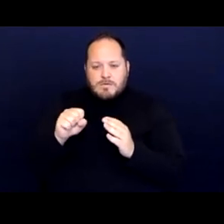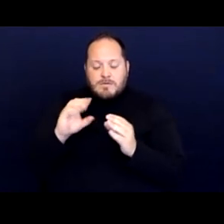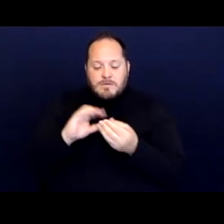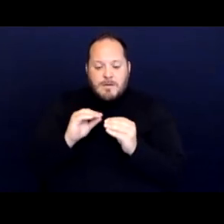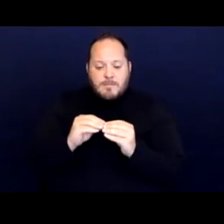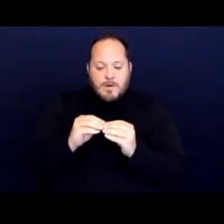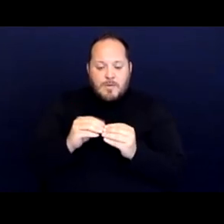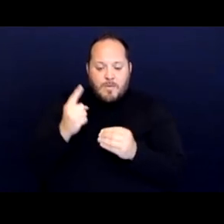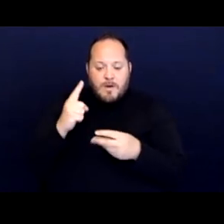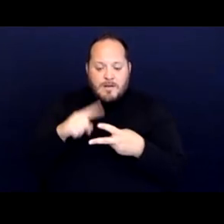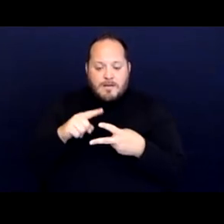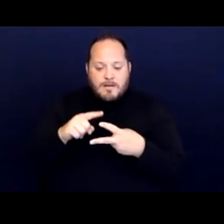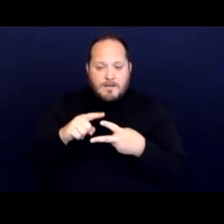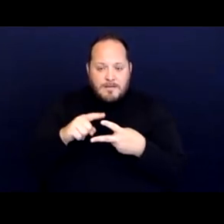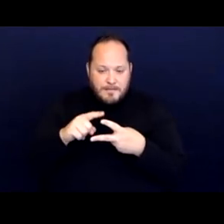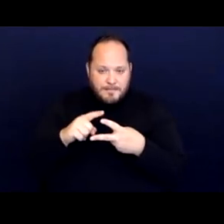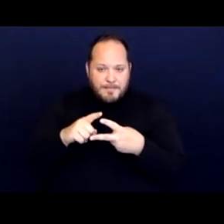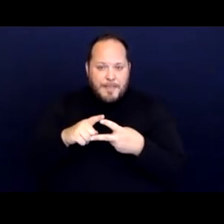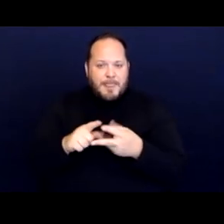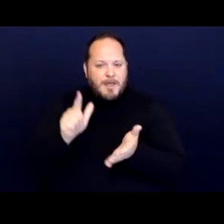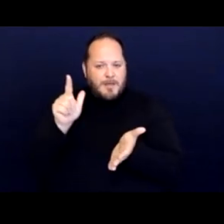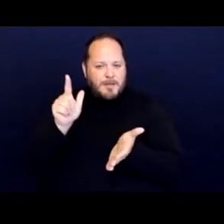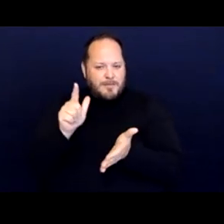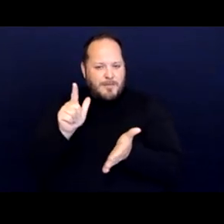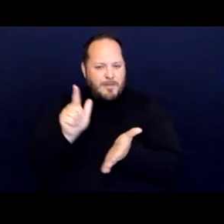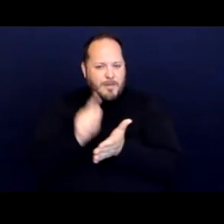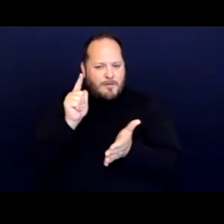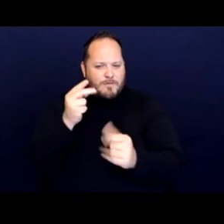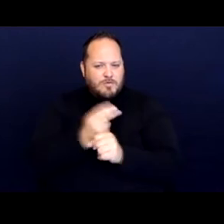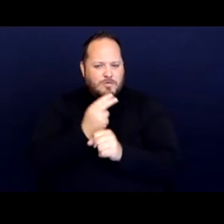making it unlawful to use a vehicle as a living quarters.